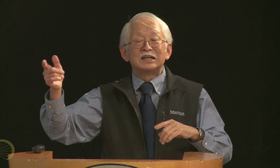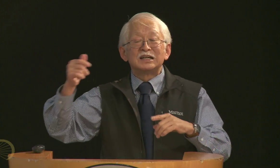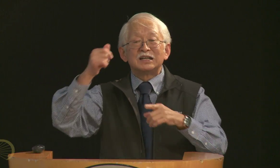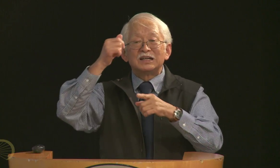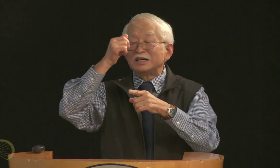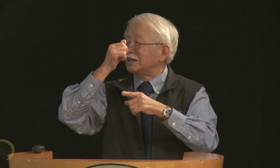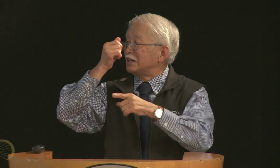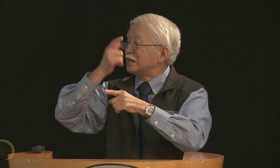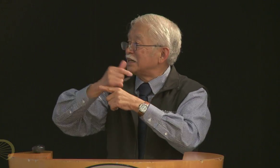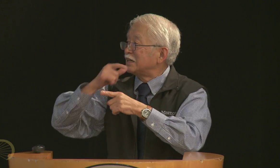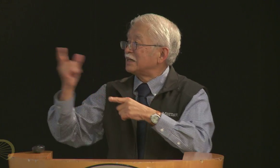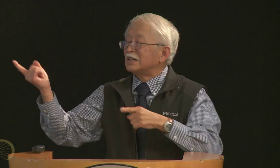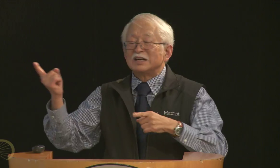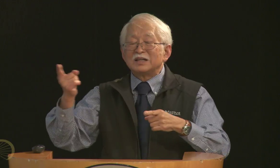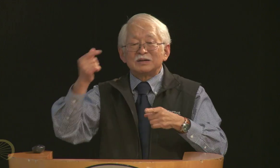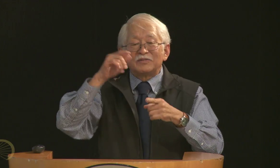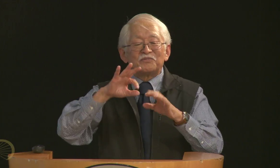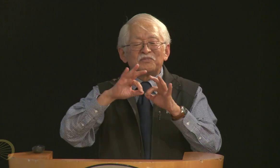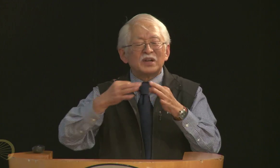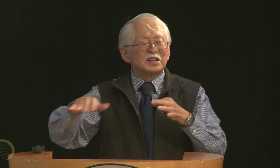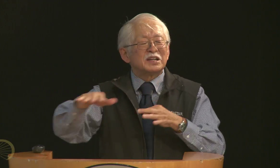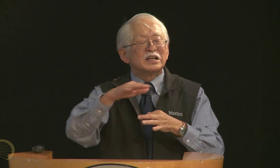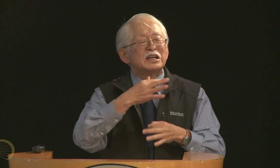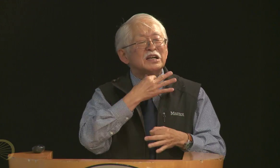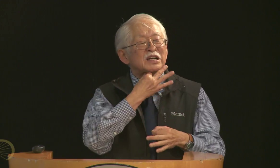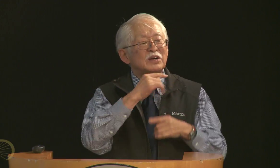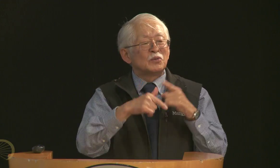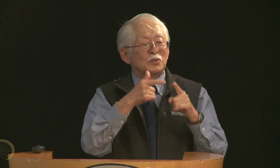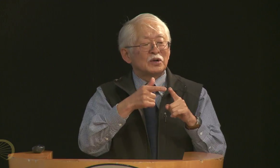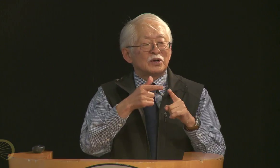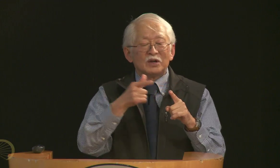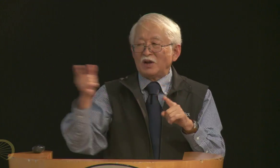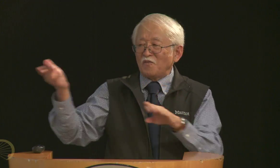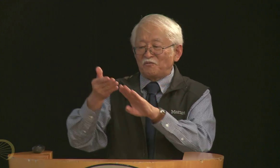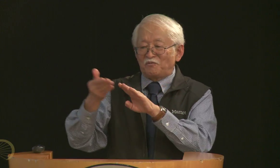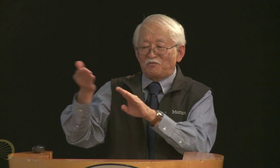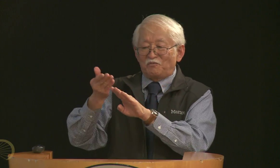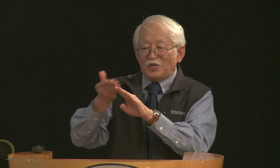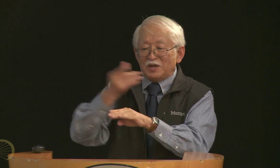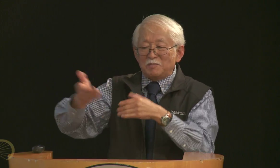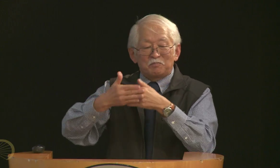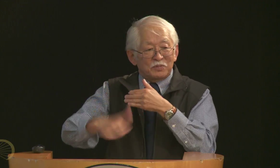after us. My brothers and sisters and my family